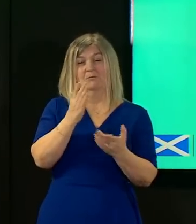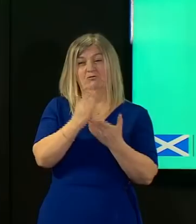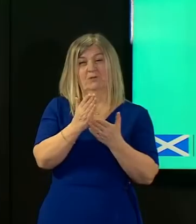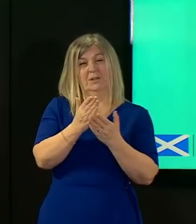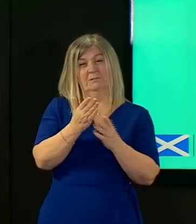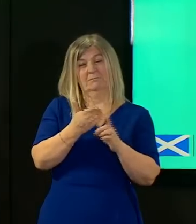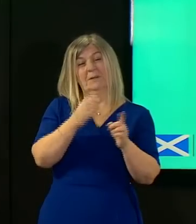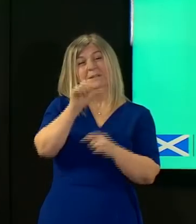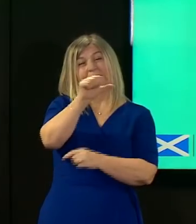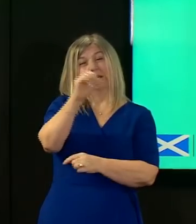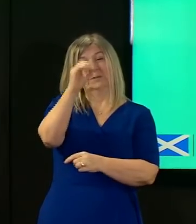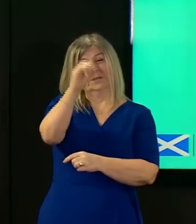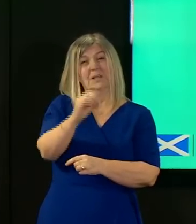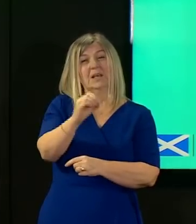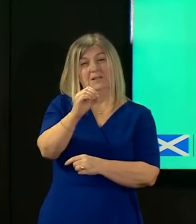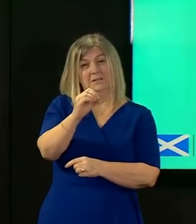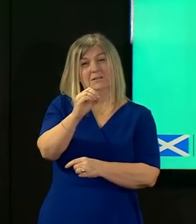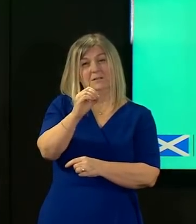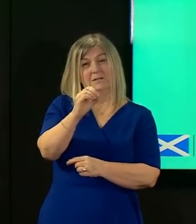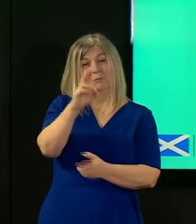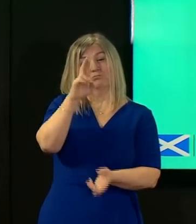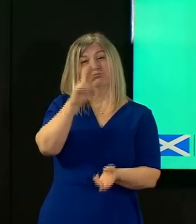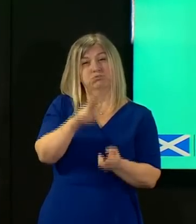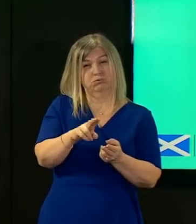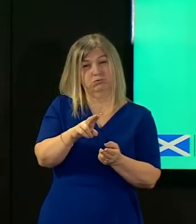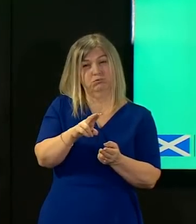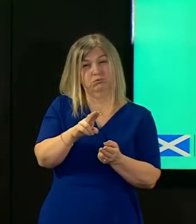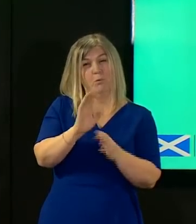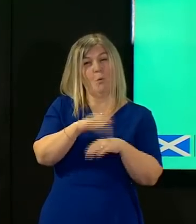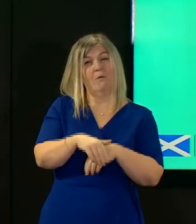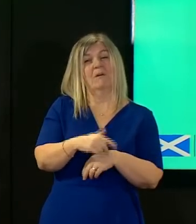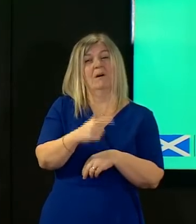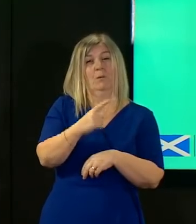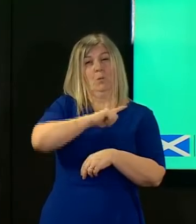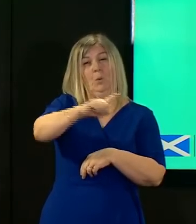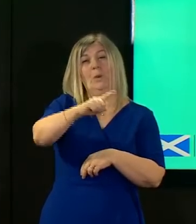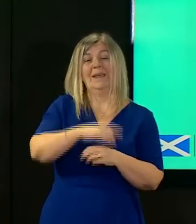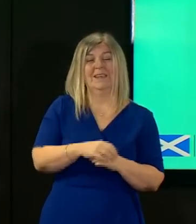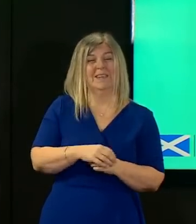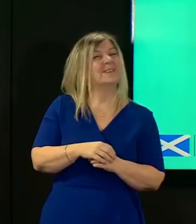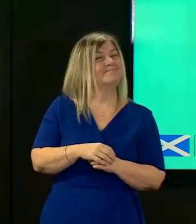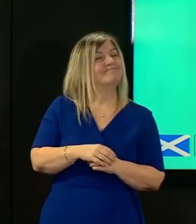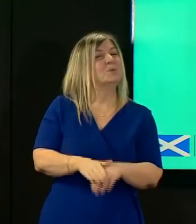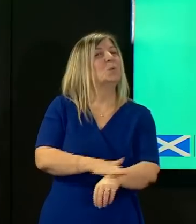over those seven days that's that's quite slow i have to say and probably is related to the um